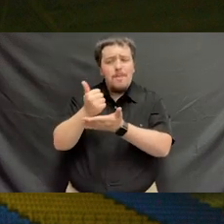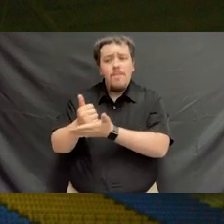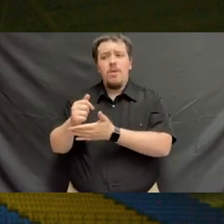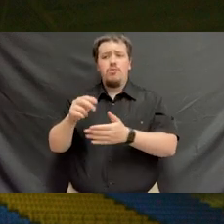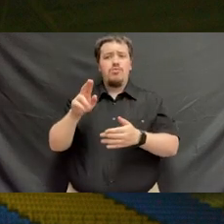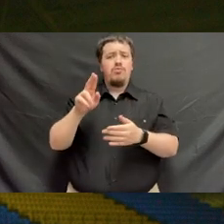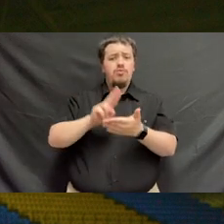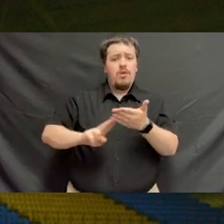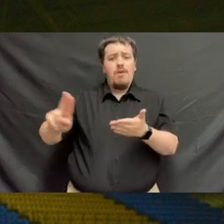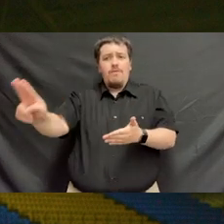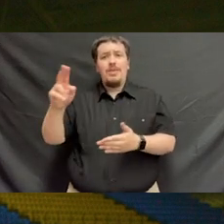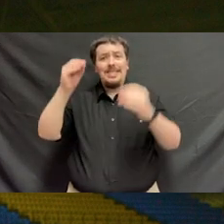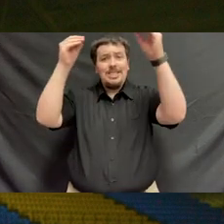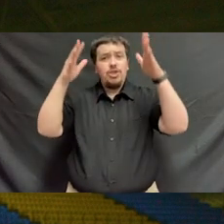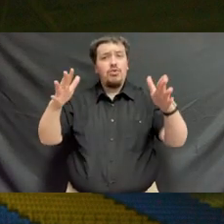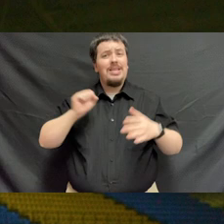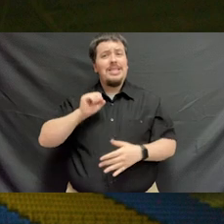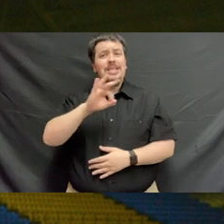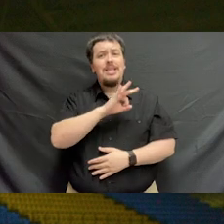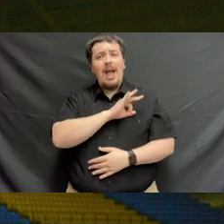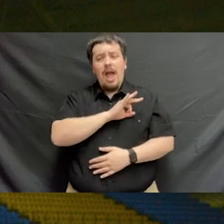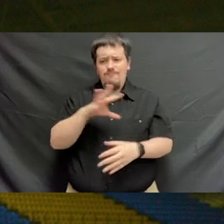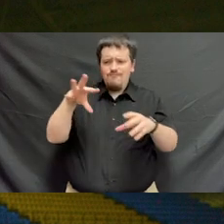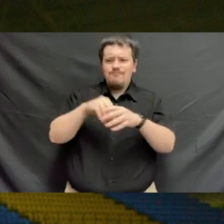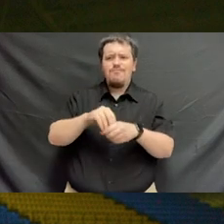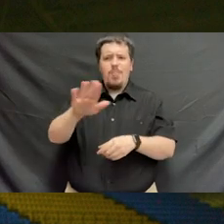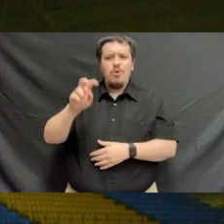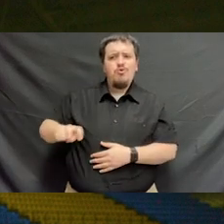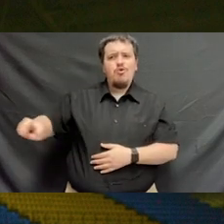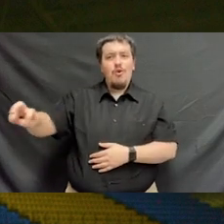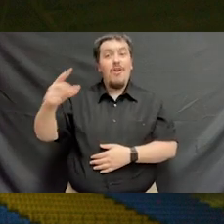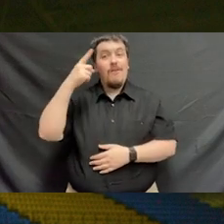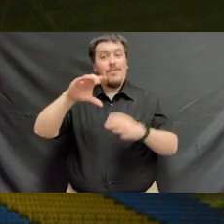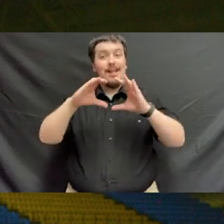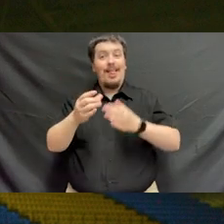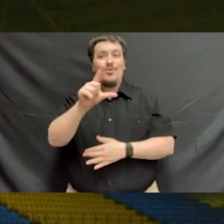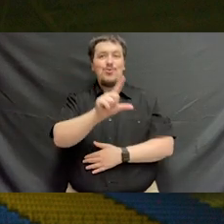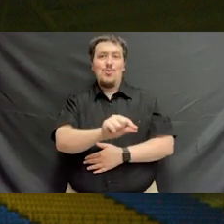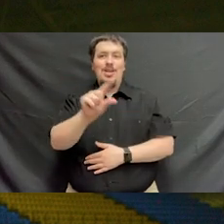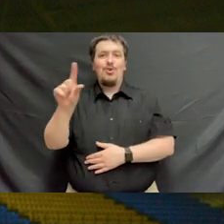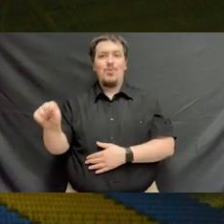as well as university faculty and staff who have been a part of the journey for the class of 2020.